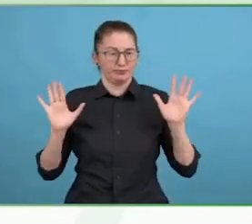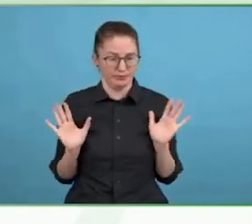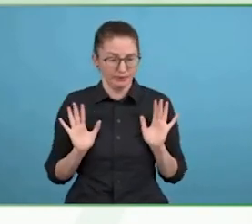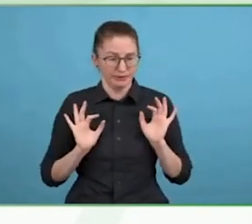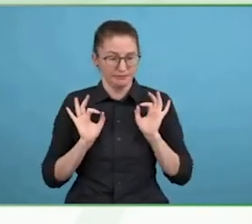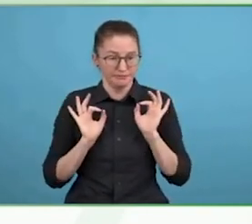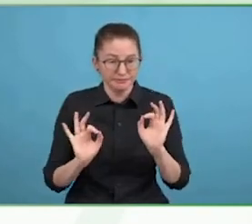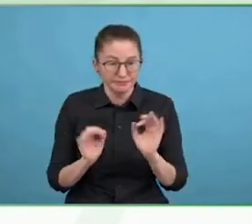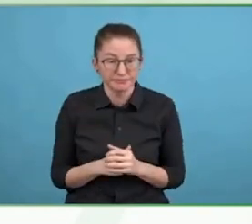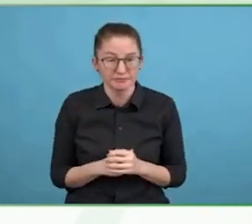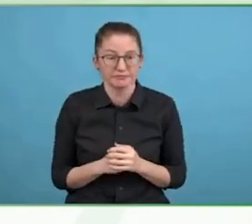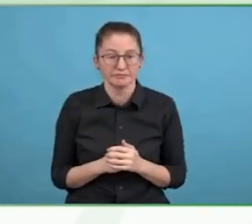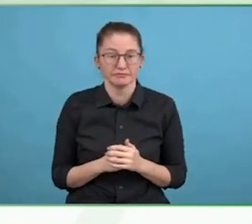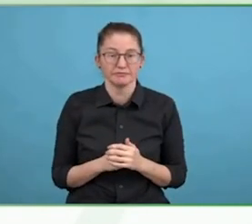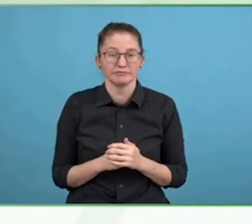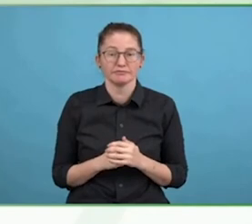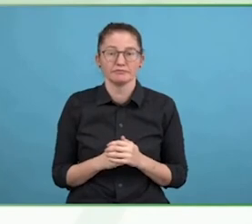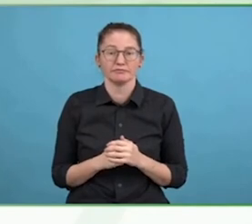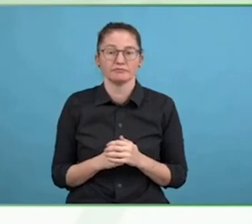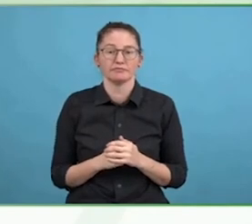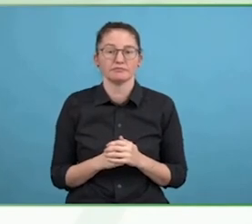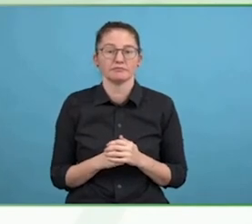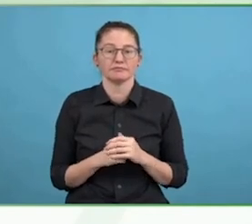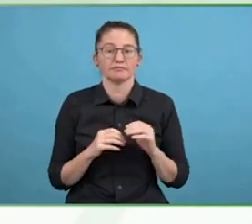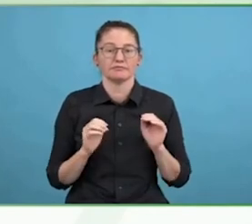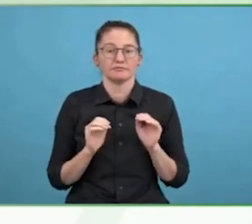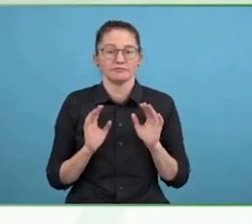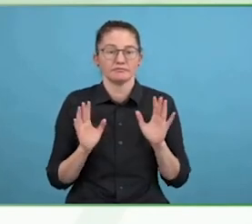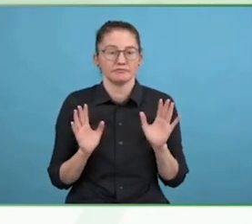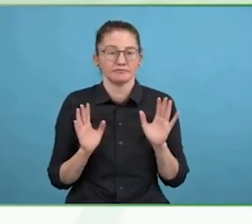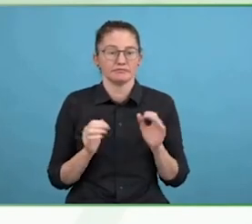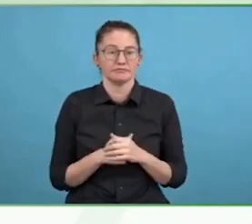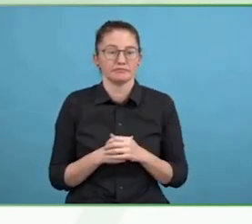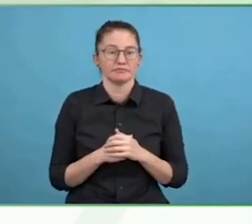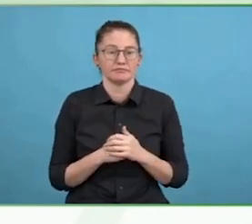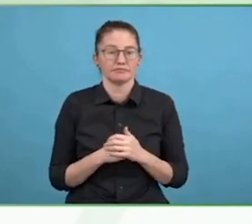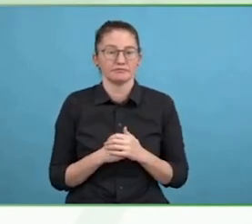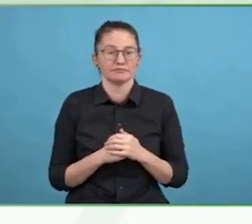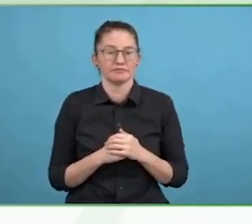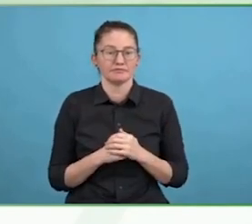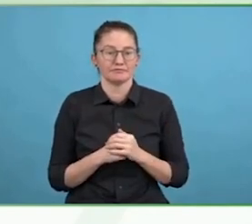It has been moving too slowly for too long because the height levels